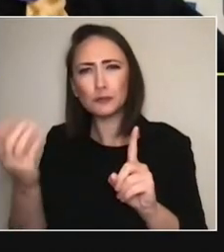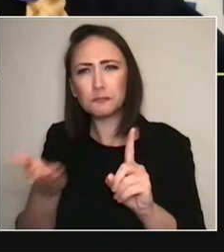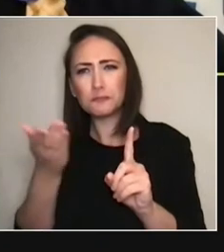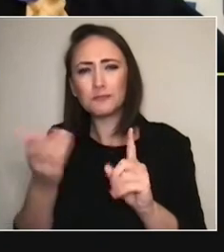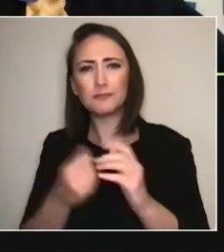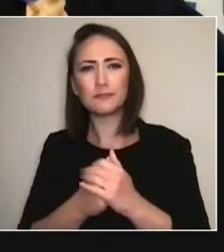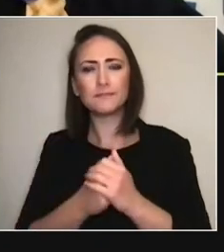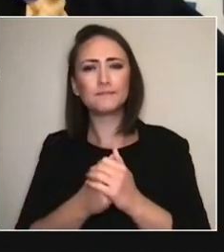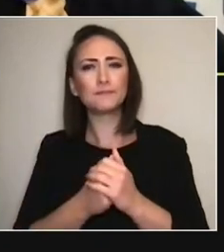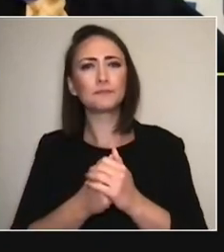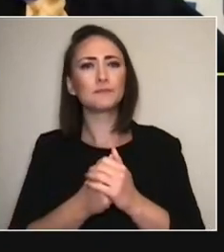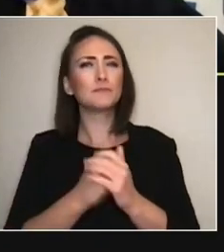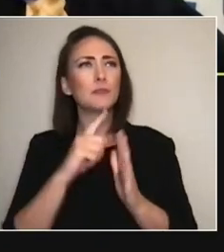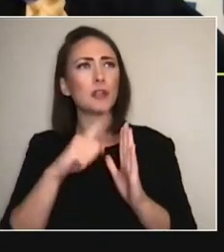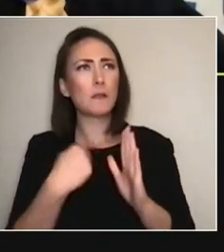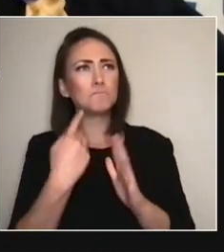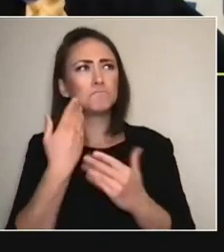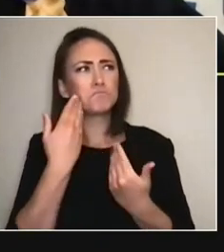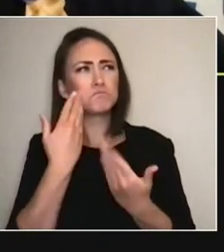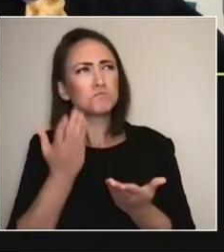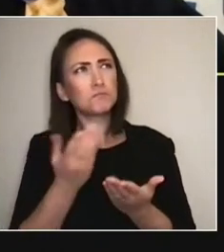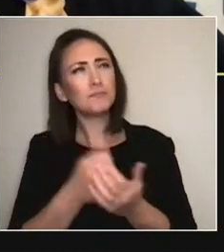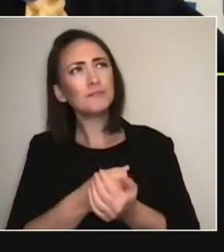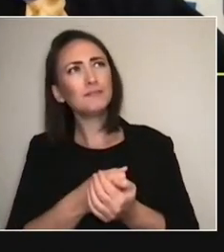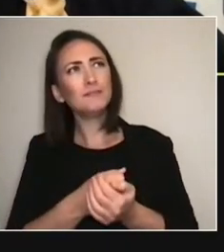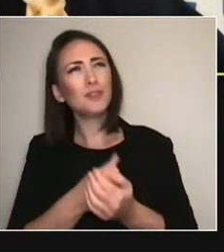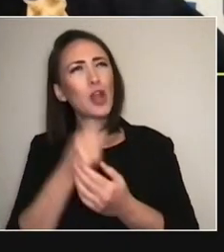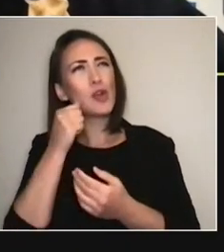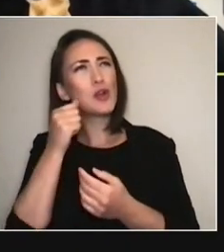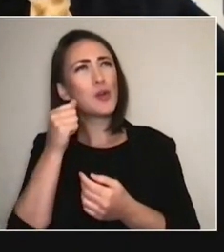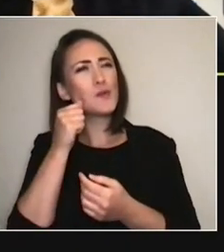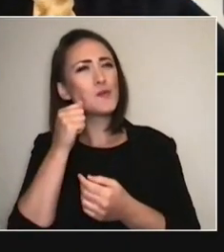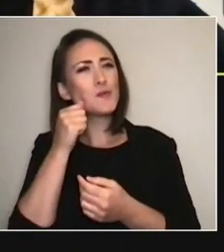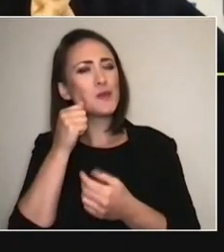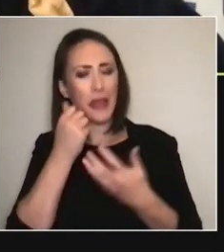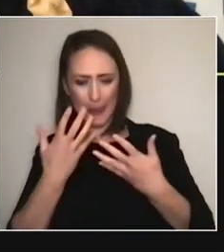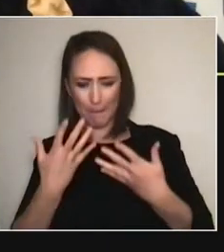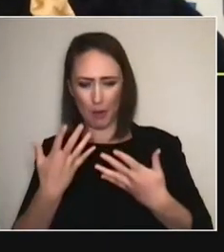You know how— I think we talked before about how time feels really strange at the moment?